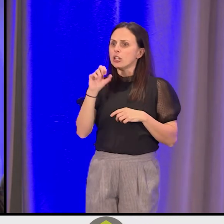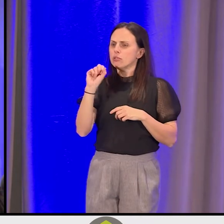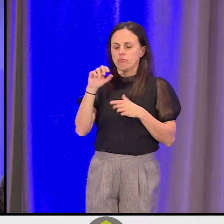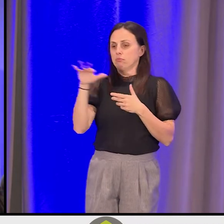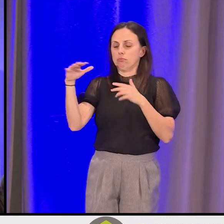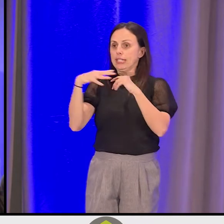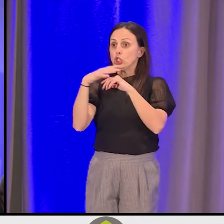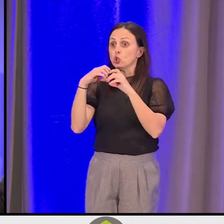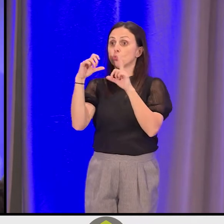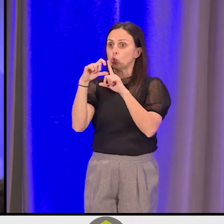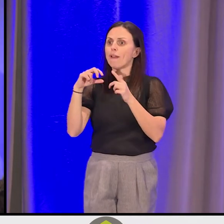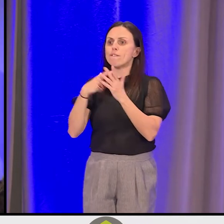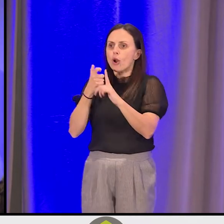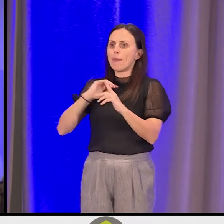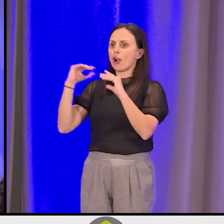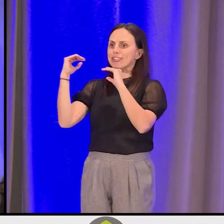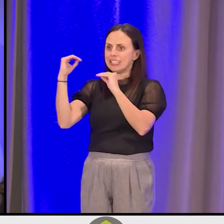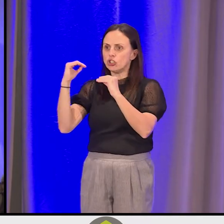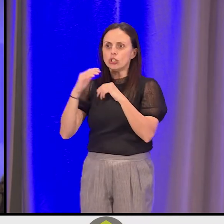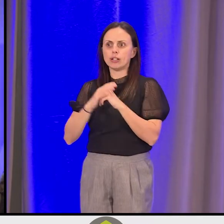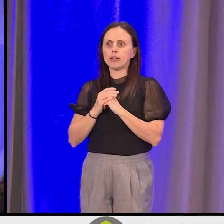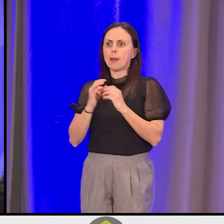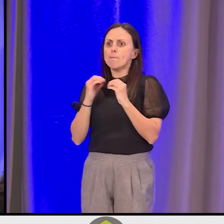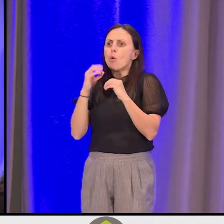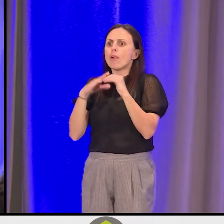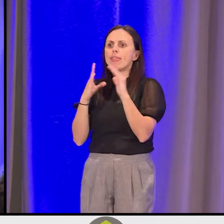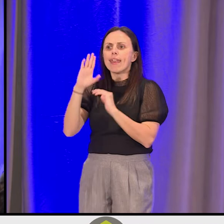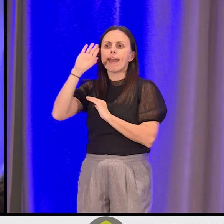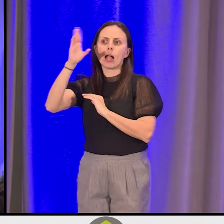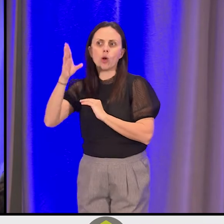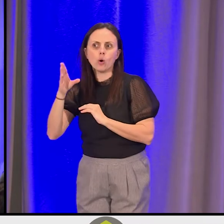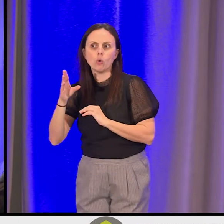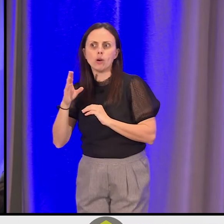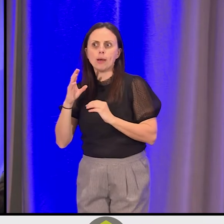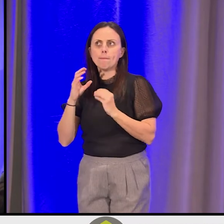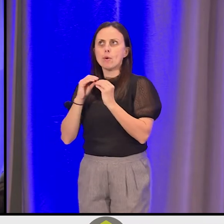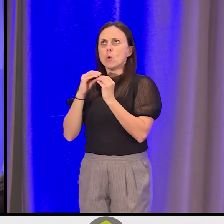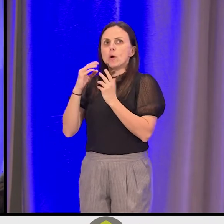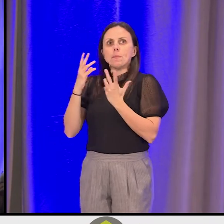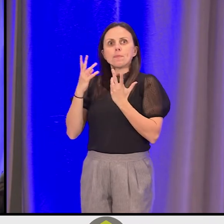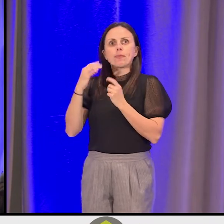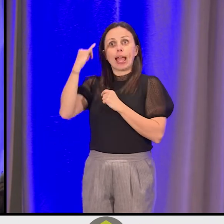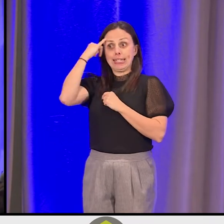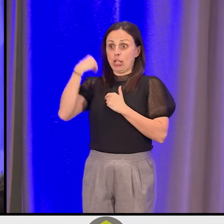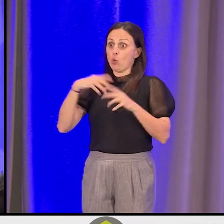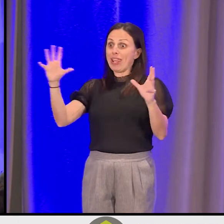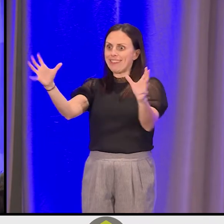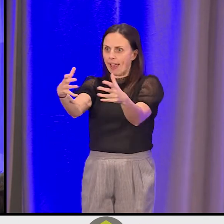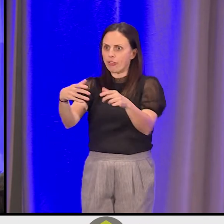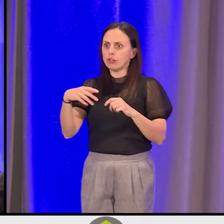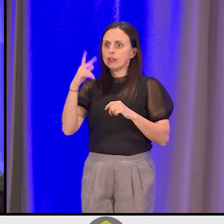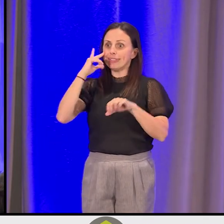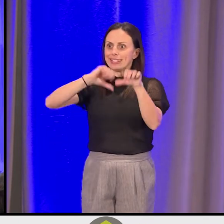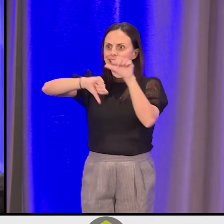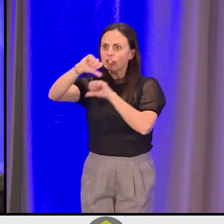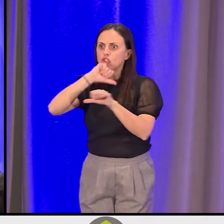It's from our teachings. It's beyond the hellos. It's that idea that when we gather, when we see one another, we take the time.